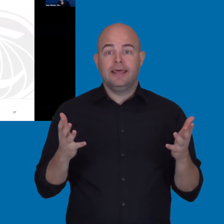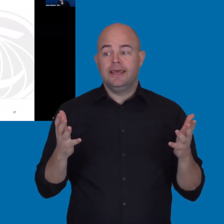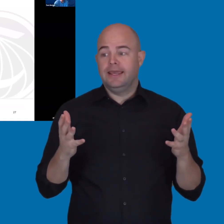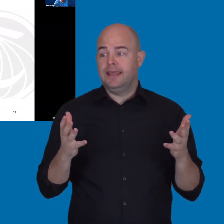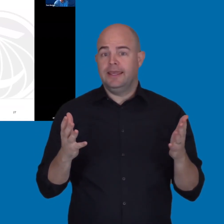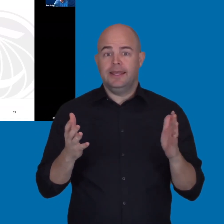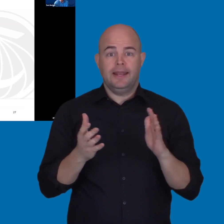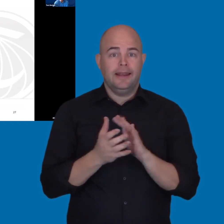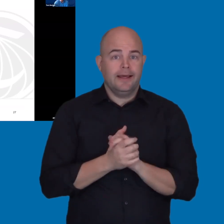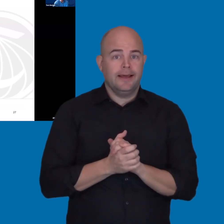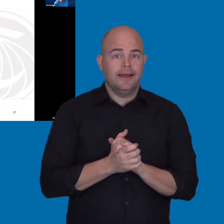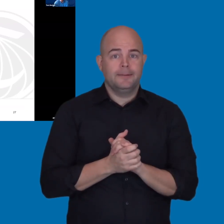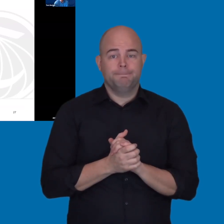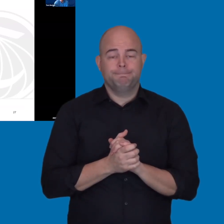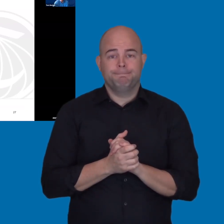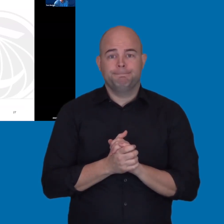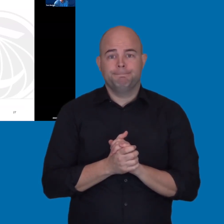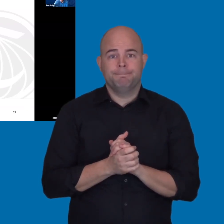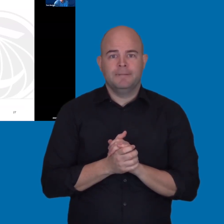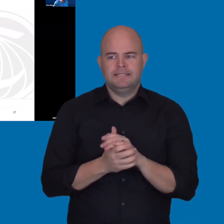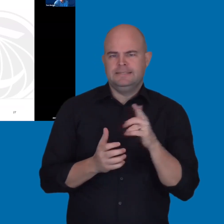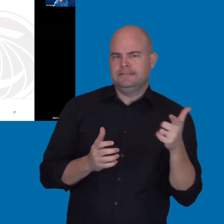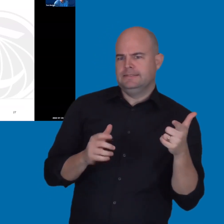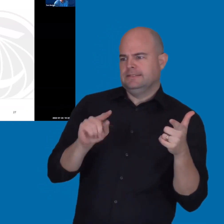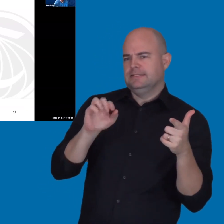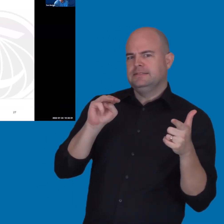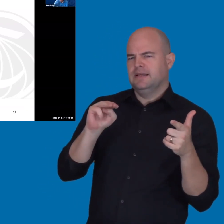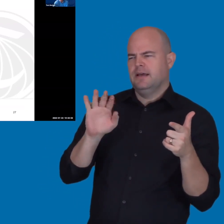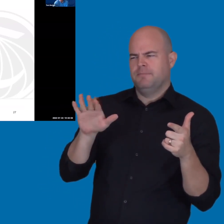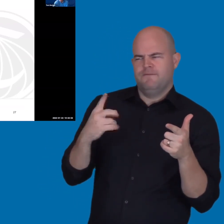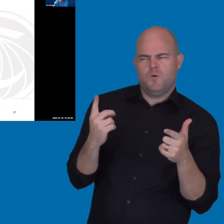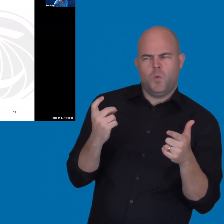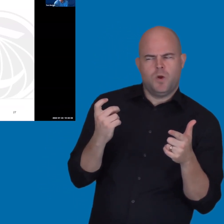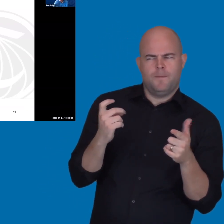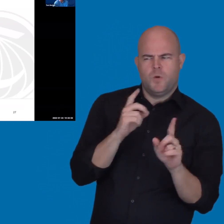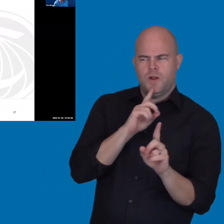And with that, I don't know --